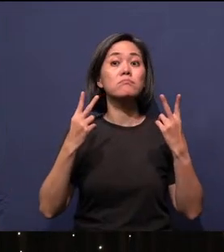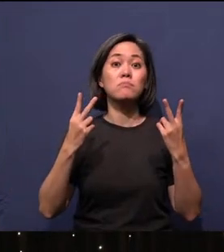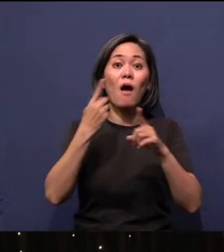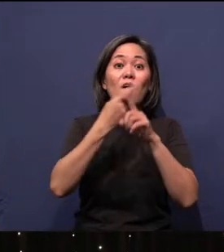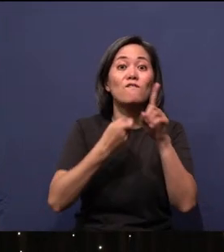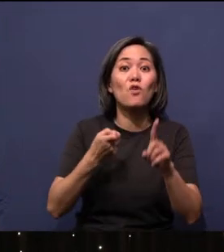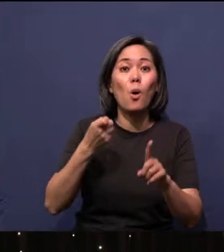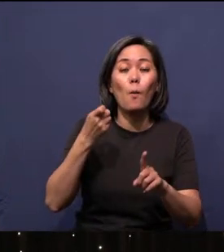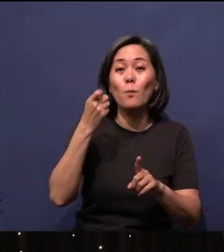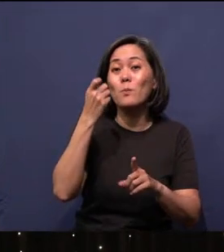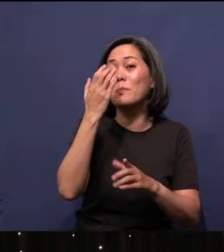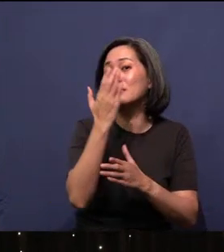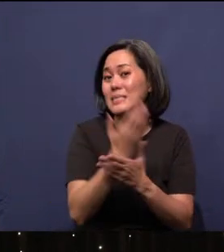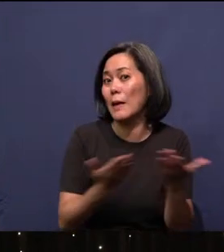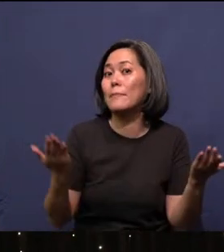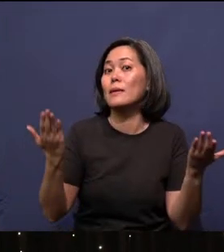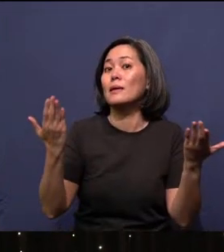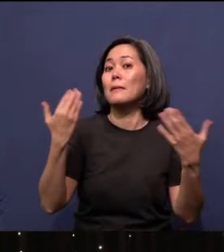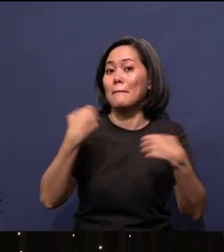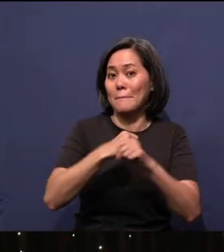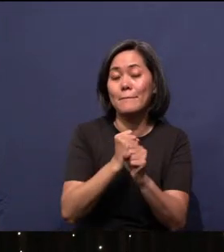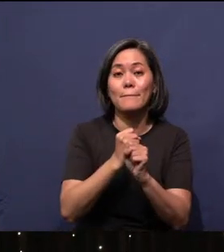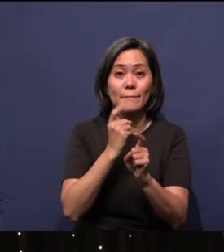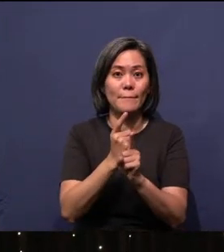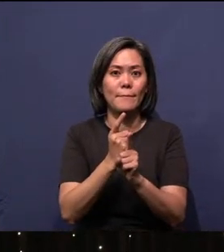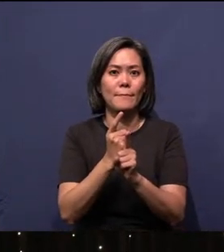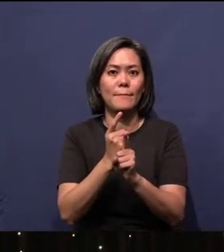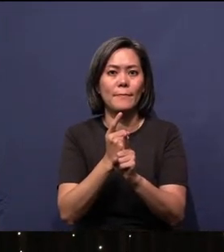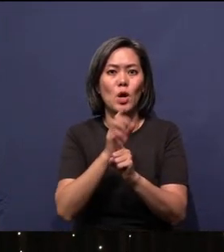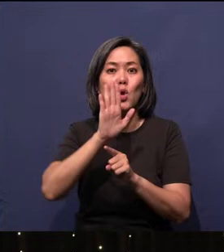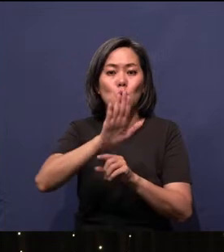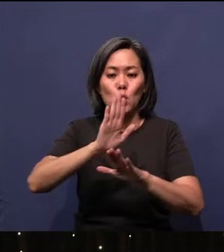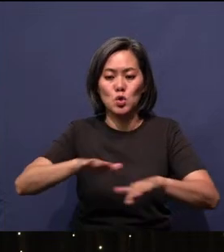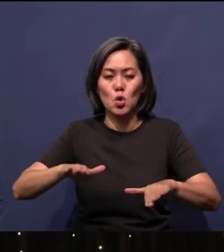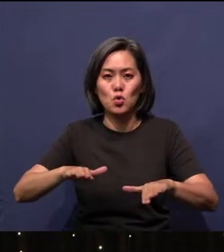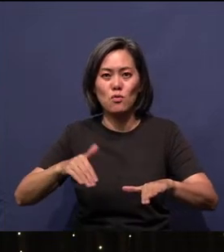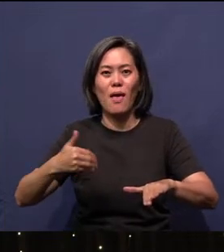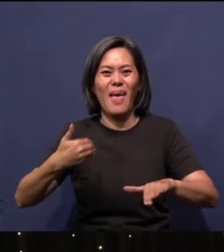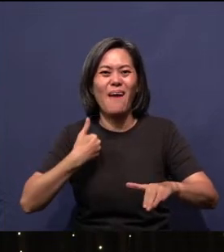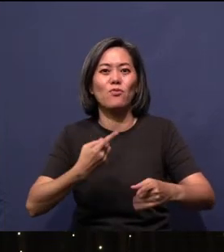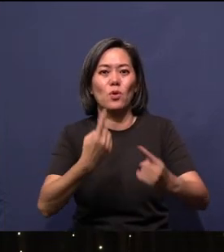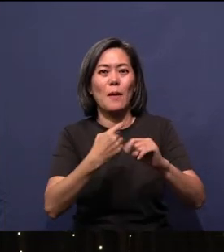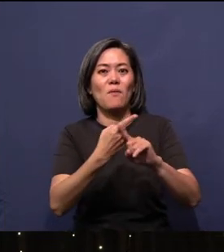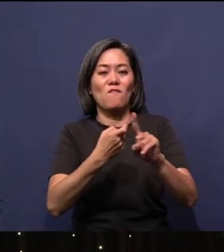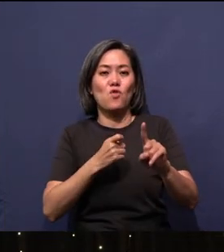something. Even your children had to come from something, which is your own body.